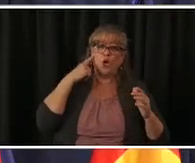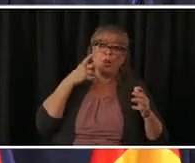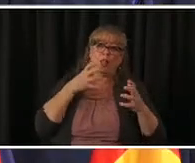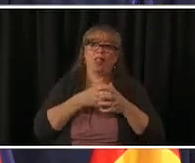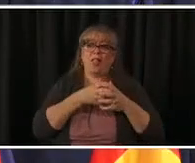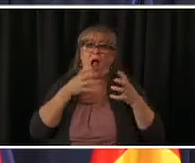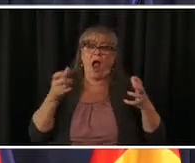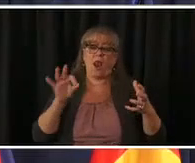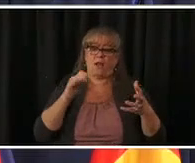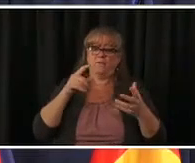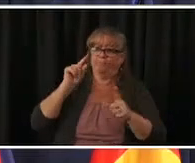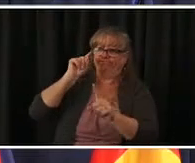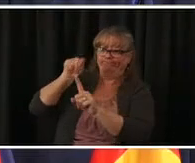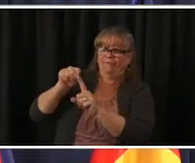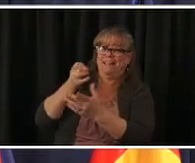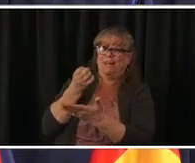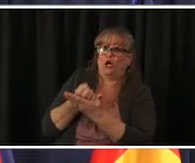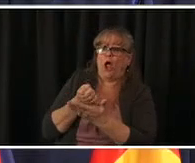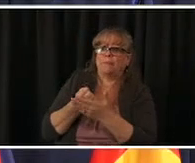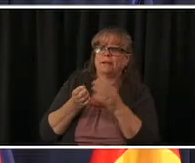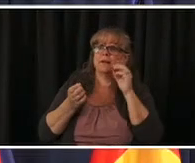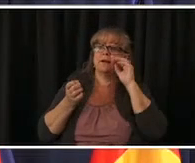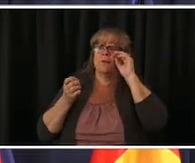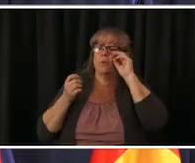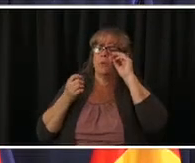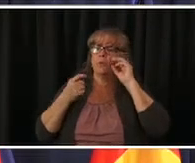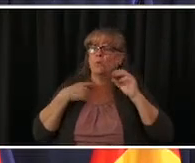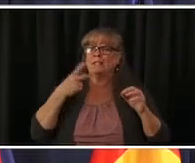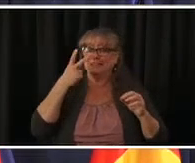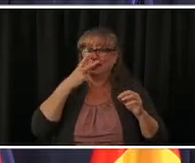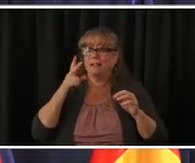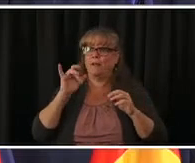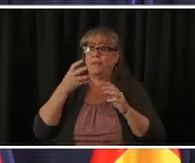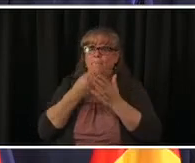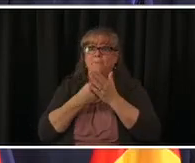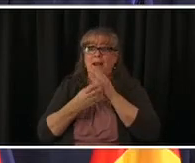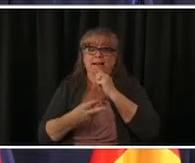i think once consumer confidence increases once as people are vaccinated and know that they're